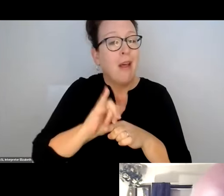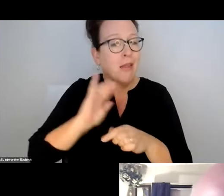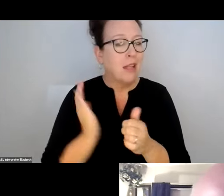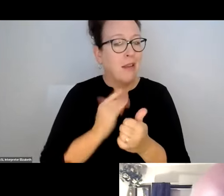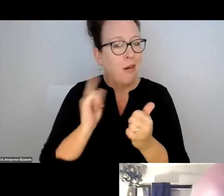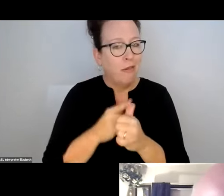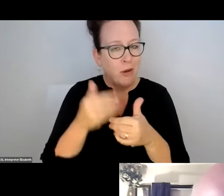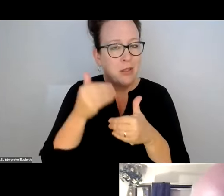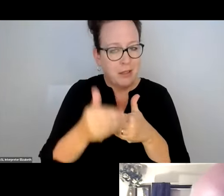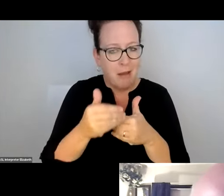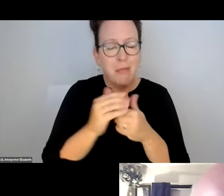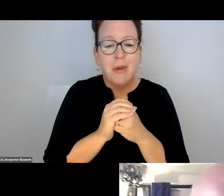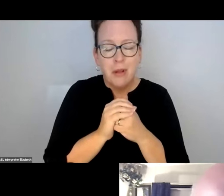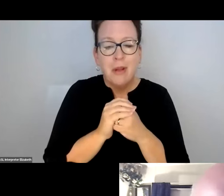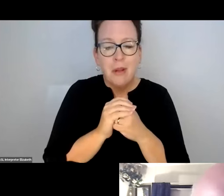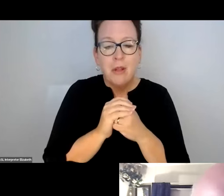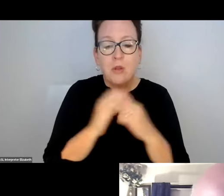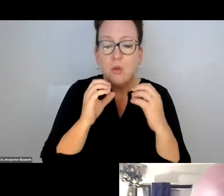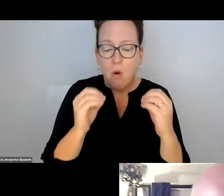SIGNS AND THE SIGNS ARE ACCURATE.